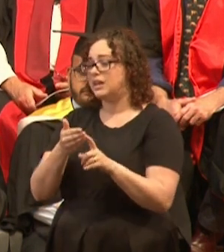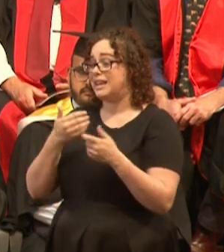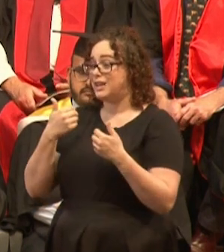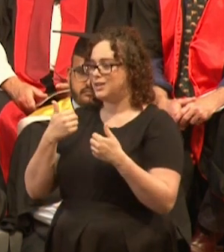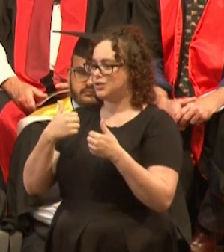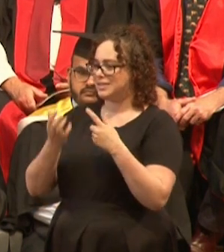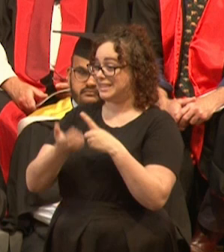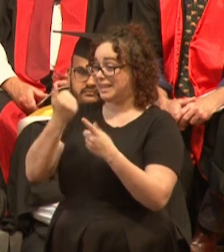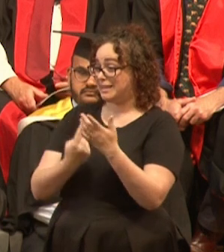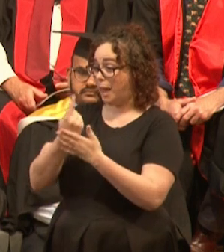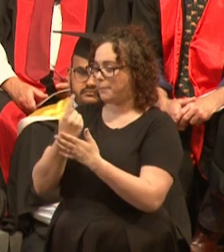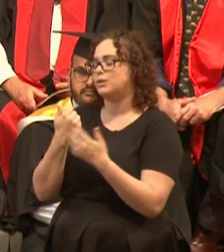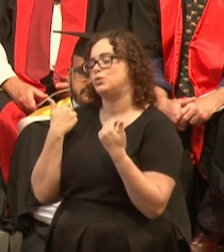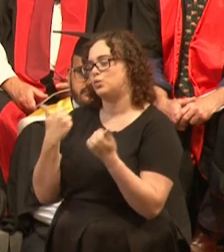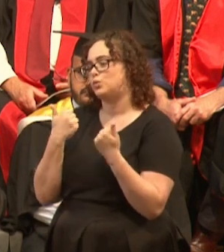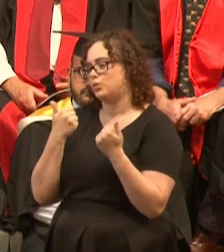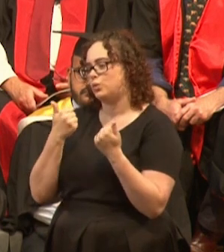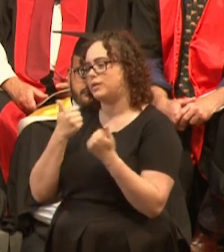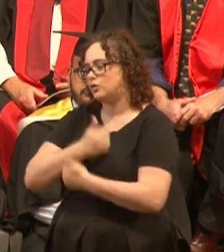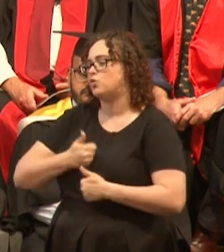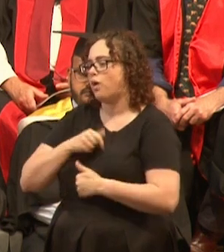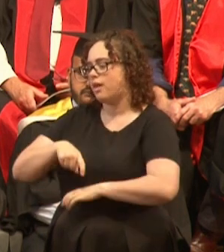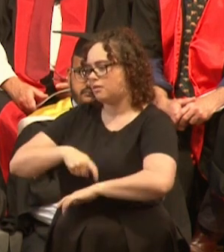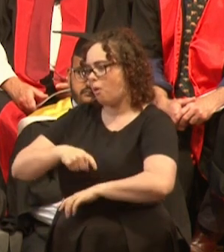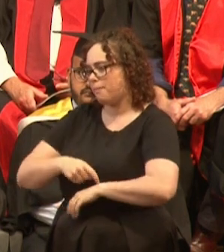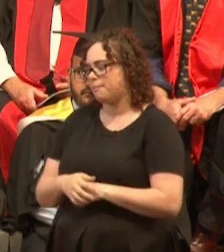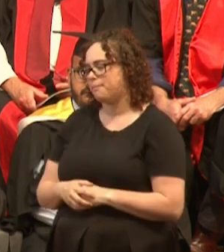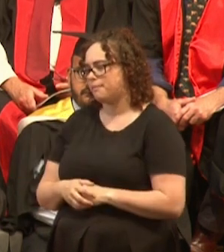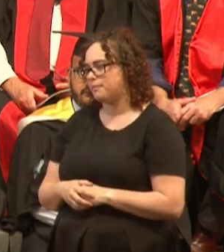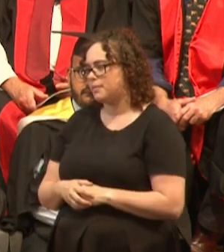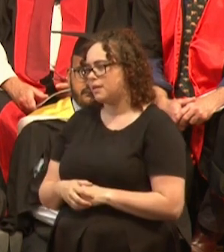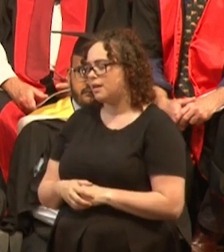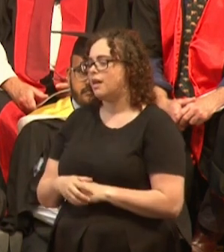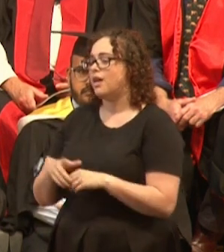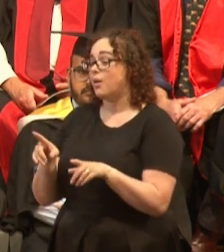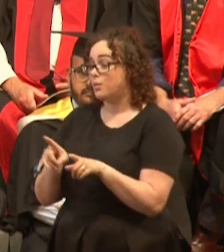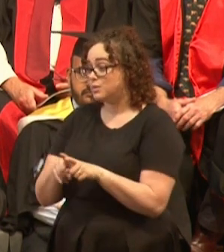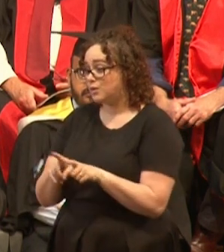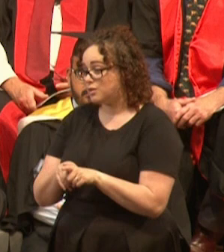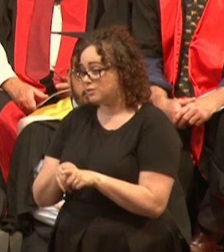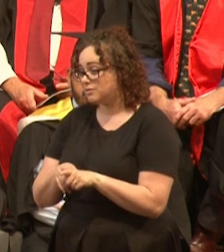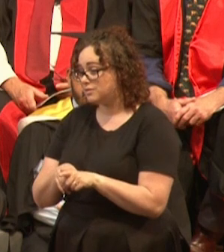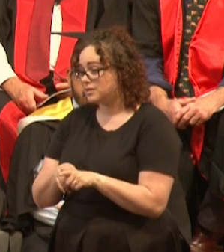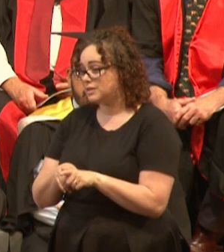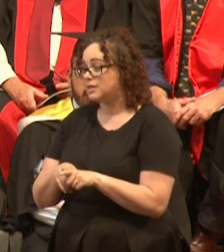Look after yourself and your loved ones, because you never know when you'll need it in return.